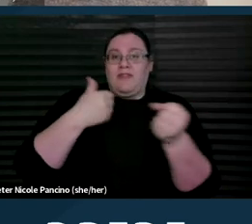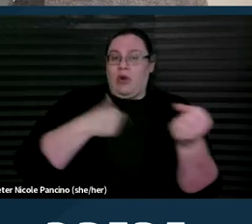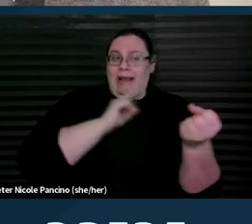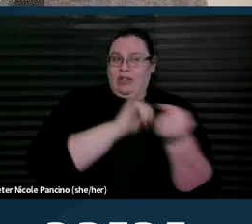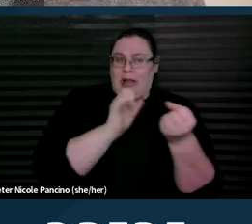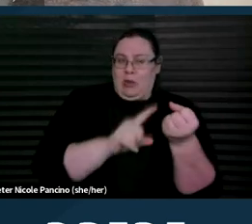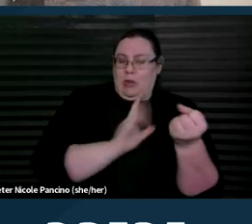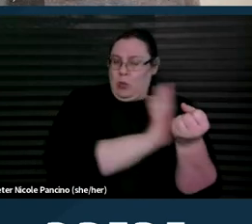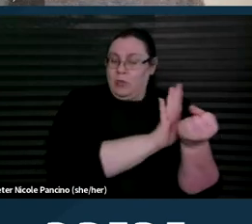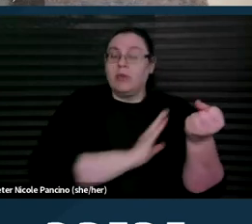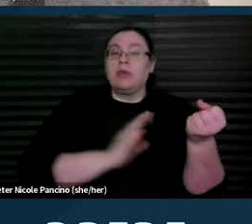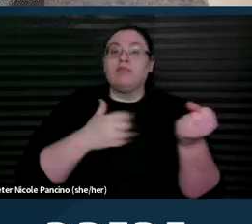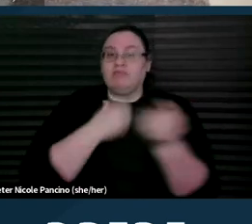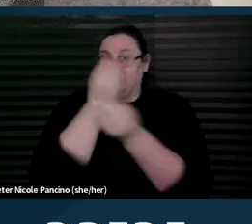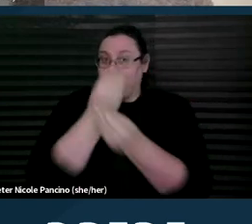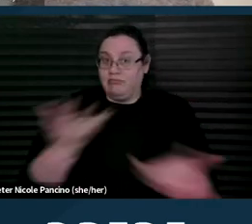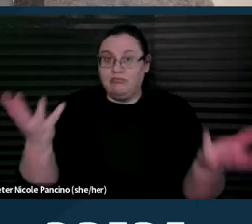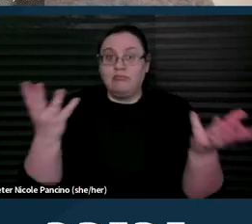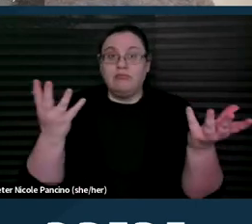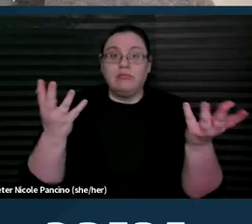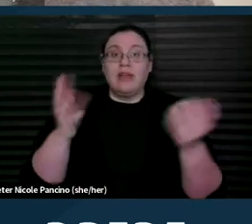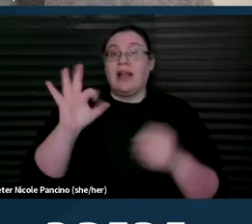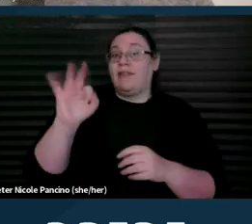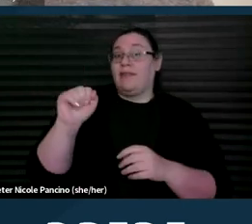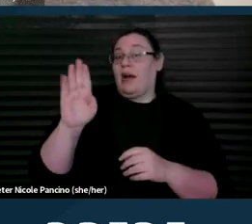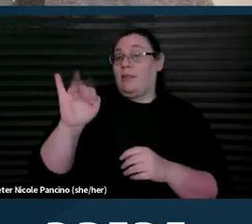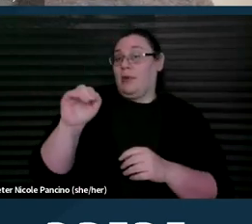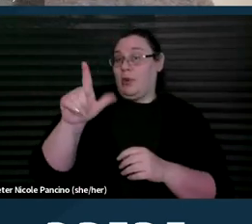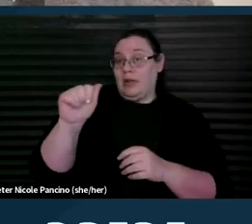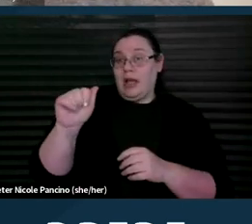I wanted to note that Fabiola Kerian entered into the chat,